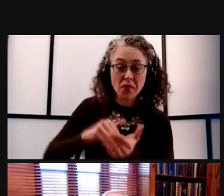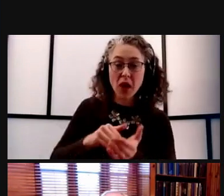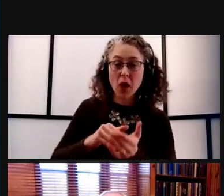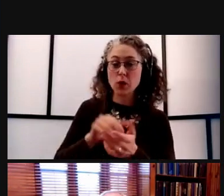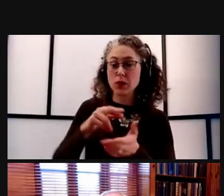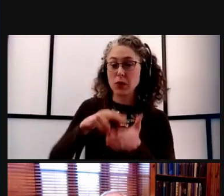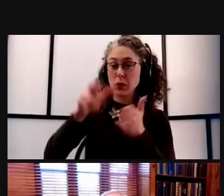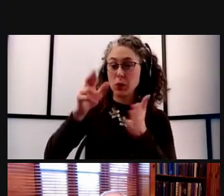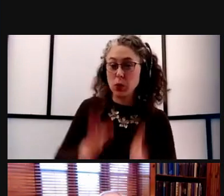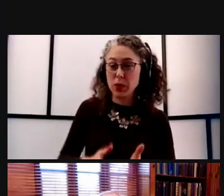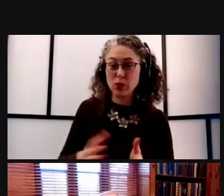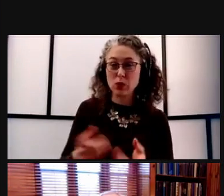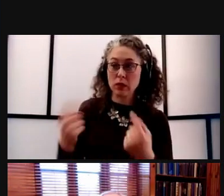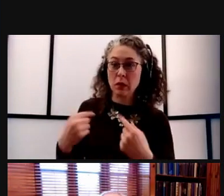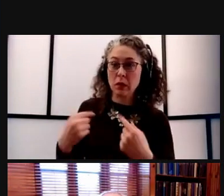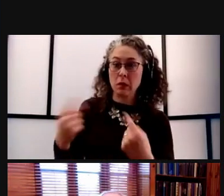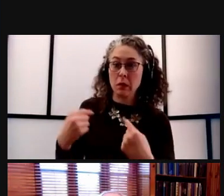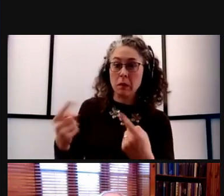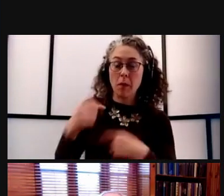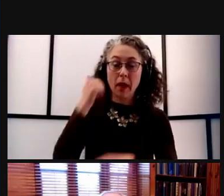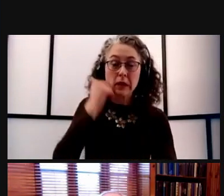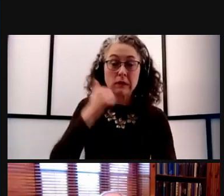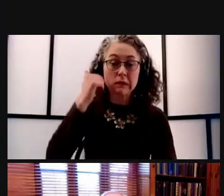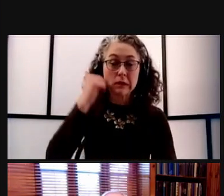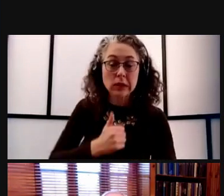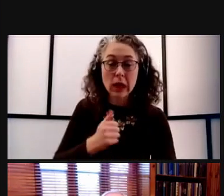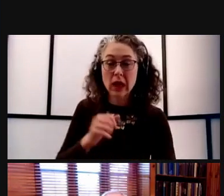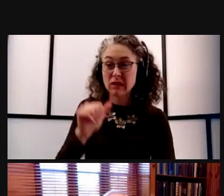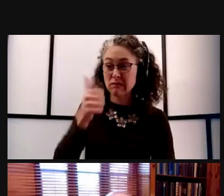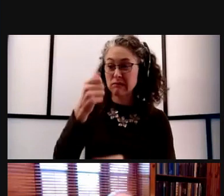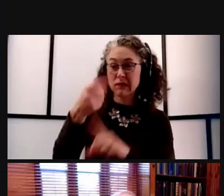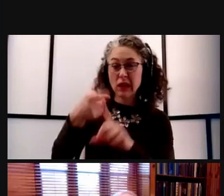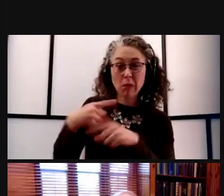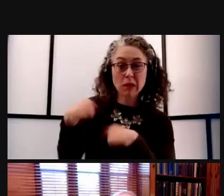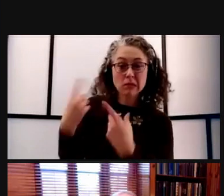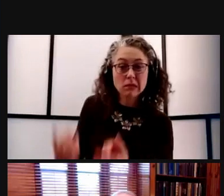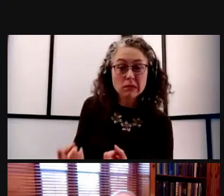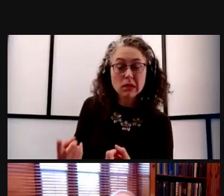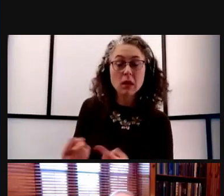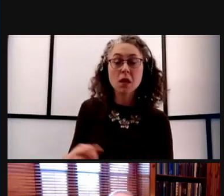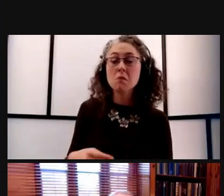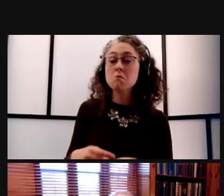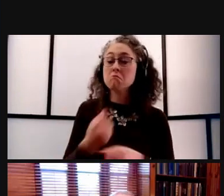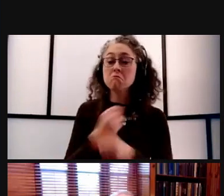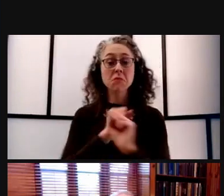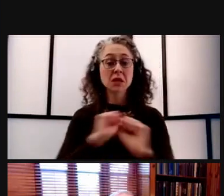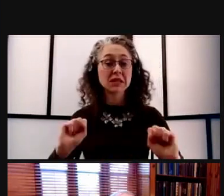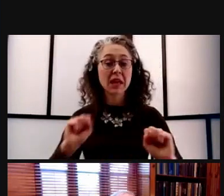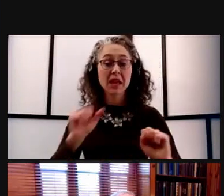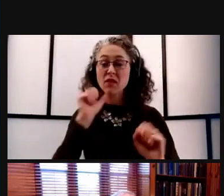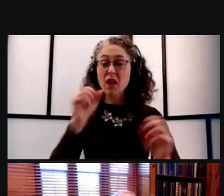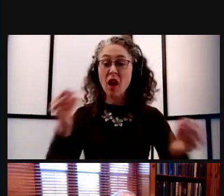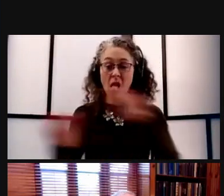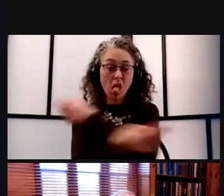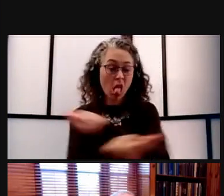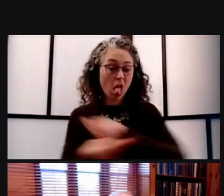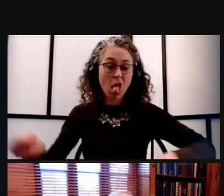for the past 10 months. They've been able to safely conduct research and scholarship without virus, transmission in the workspace.